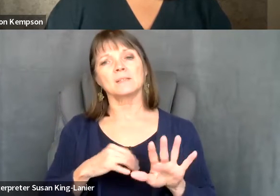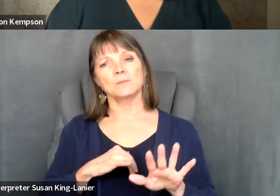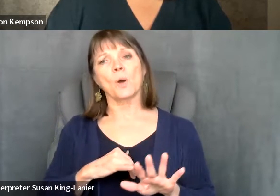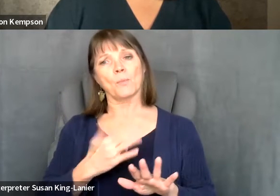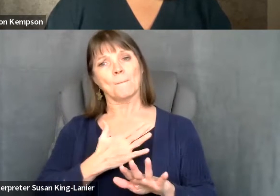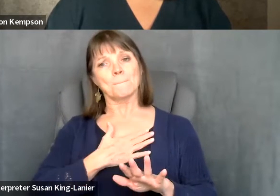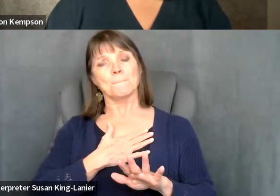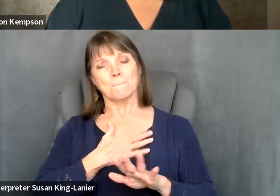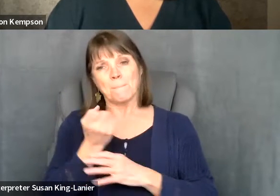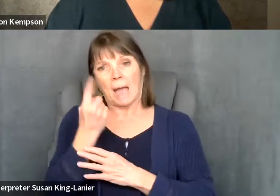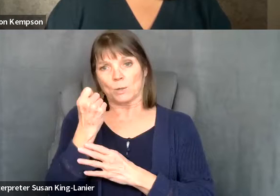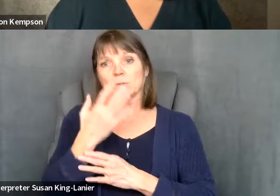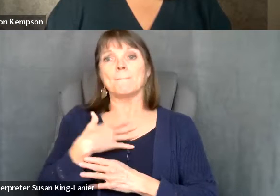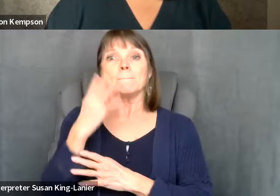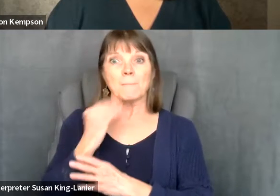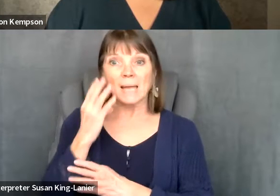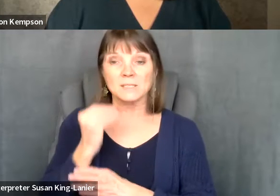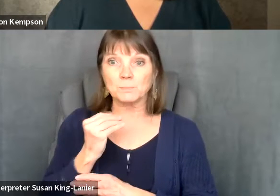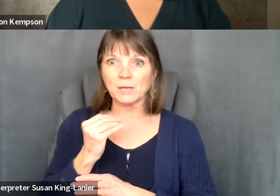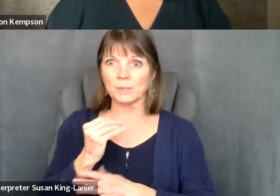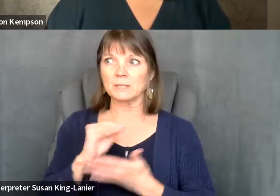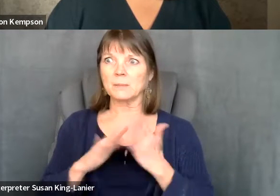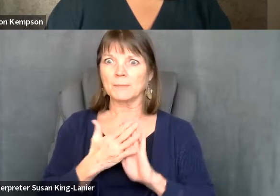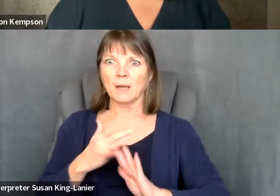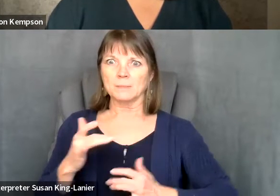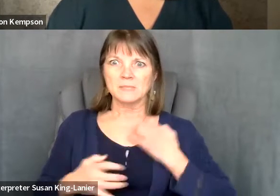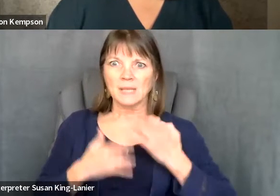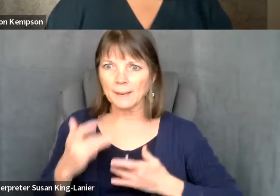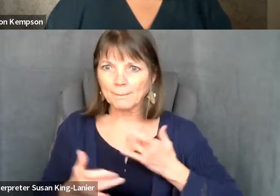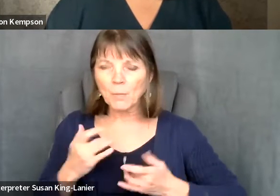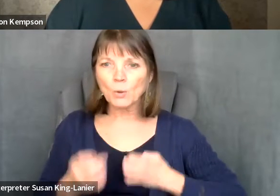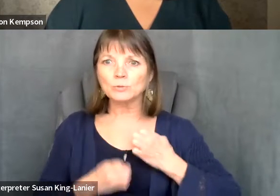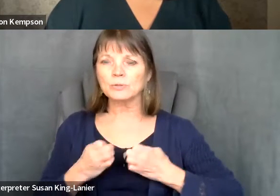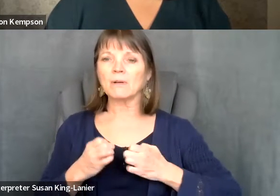Michael Smith: It's really emotional to talk about sometimes, but it. I find that it